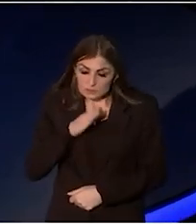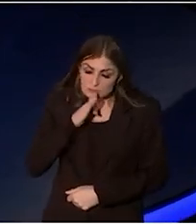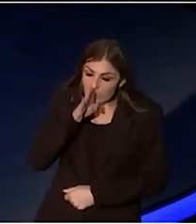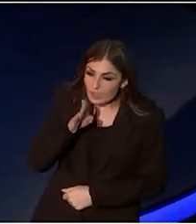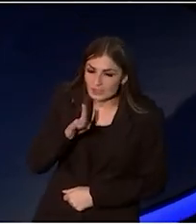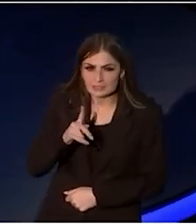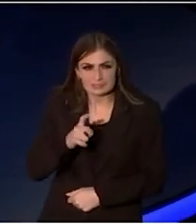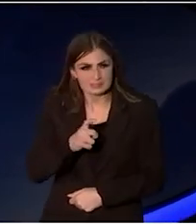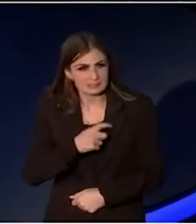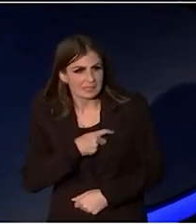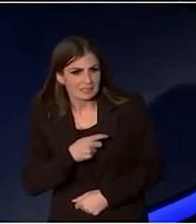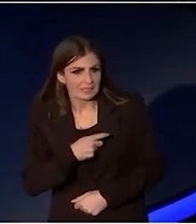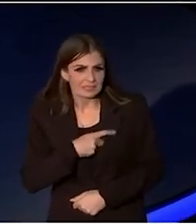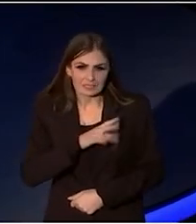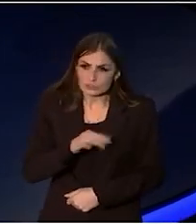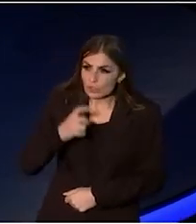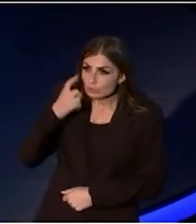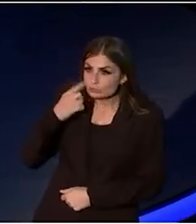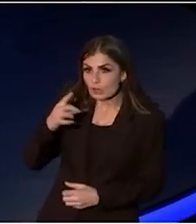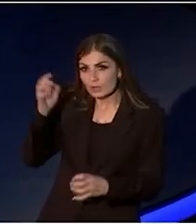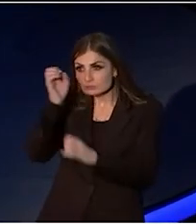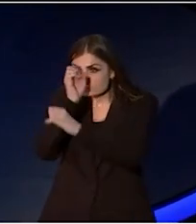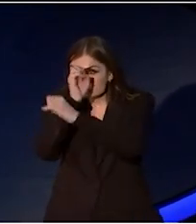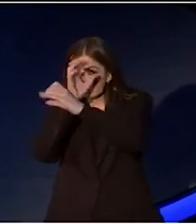not trying to paint a picture.